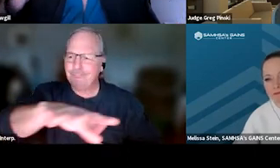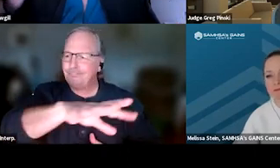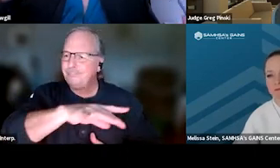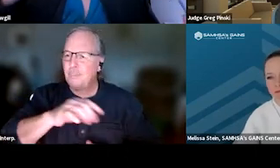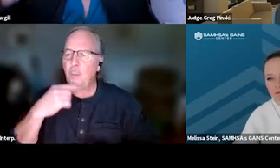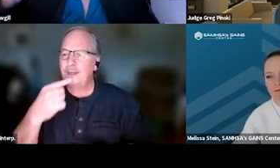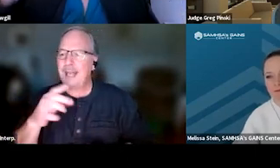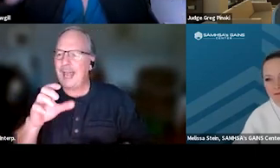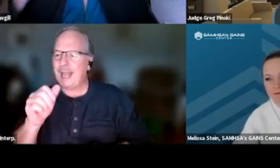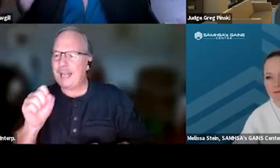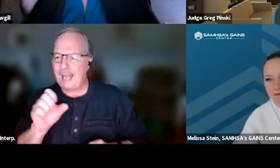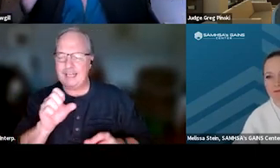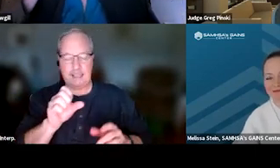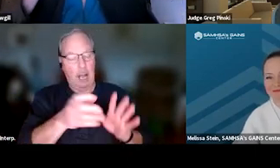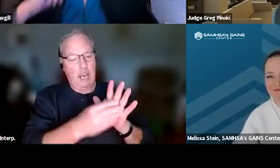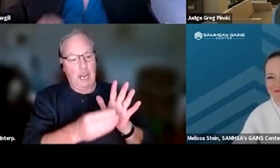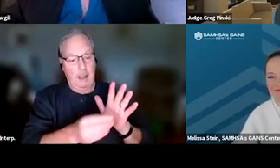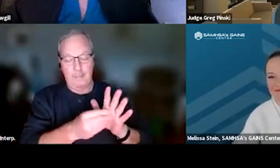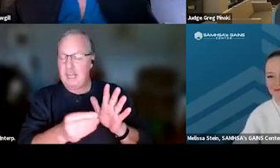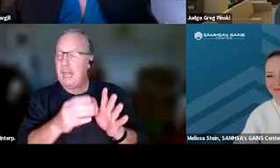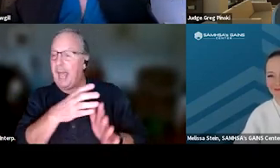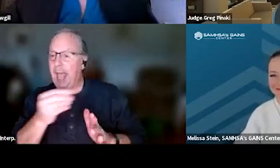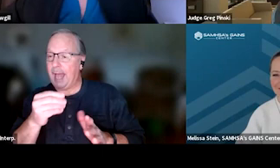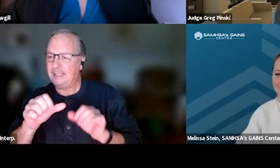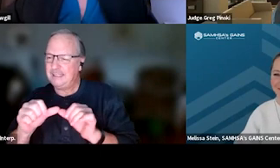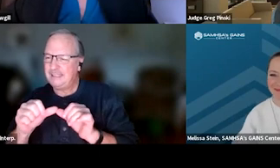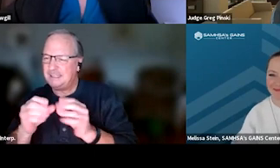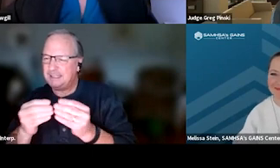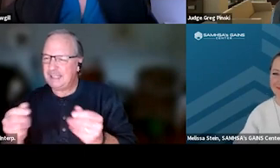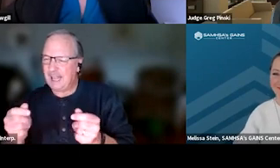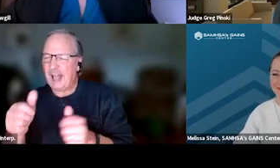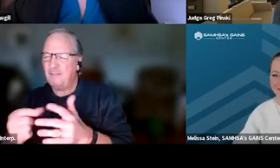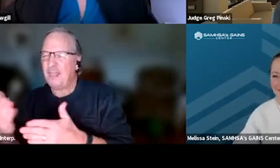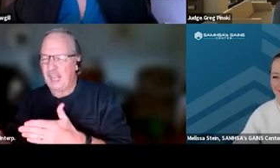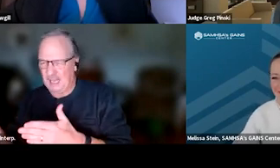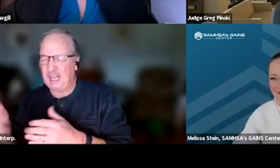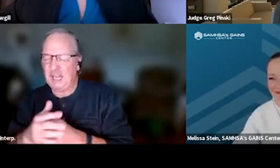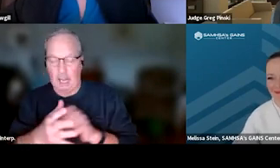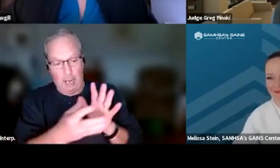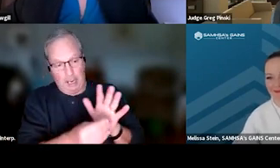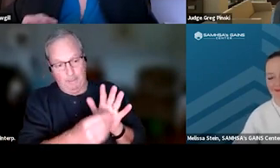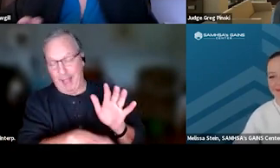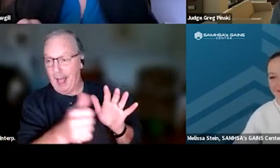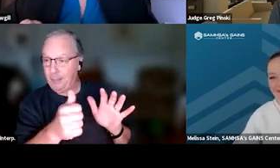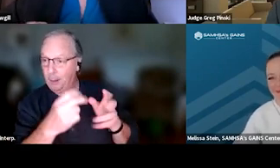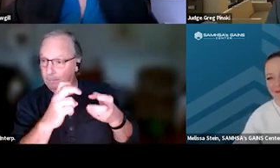copy and steal everything. So that's the only time stealing is allowed is to copy other programs, reach out,